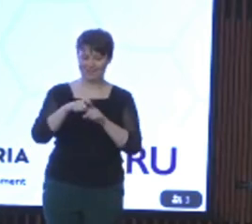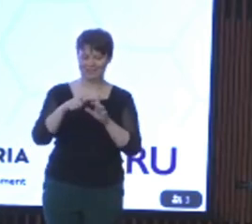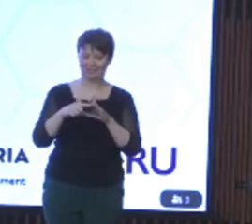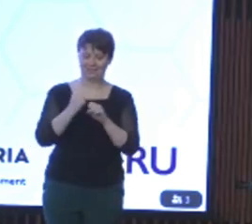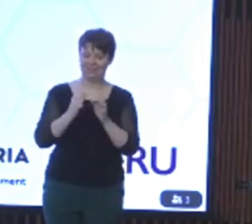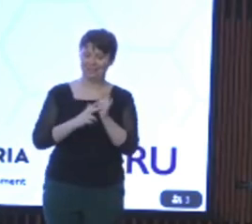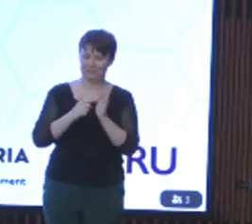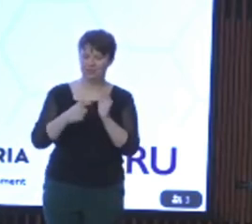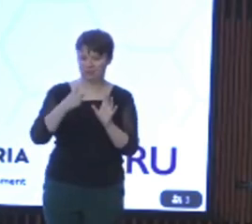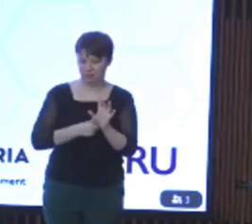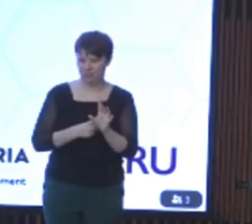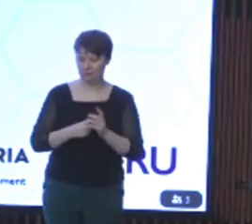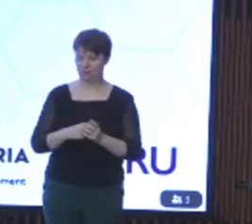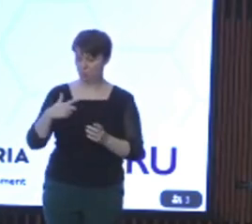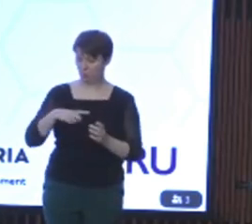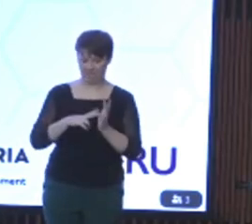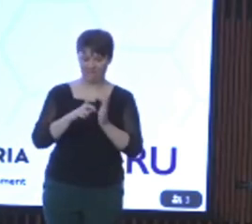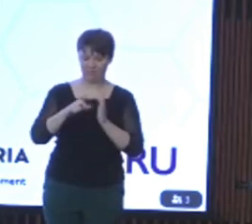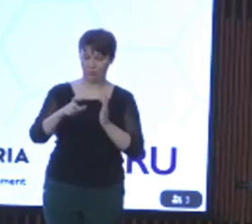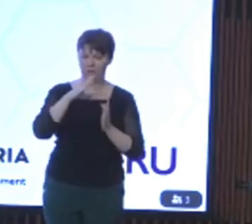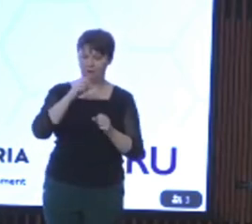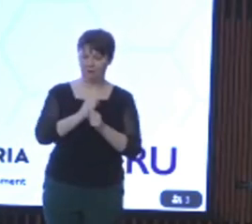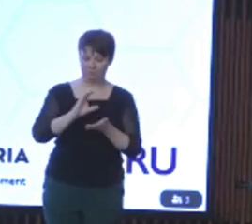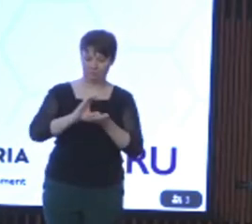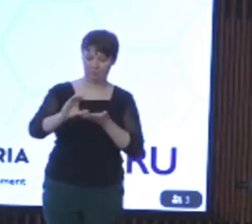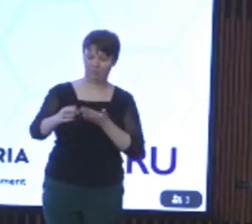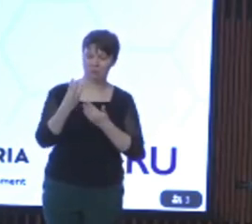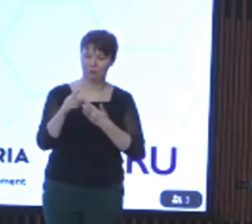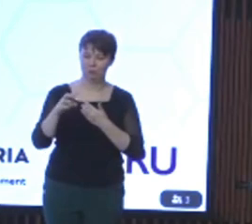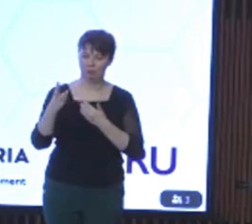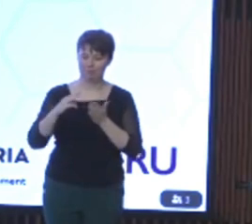and this is why the Victorian government invests more than 3.3 million dollars each year to the